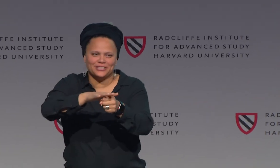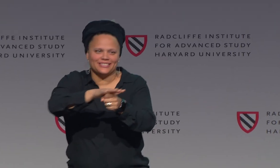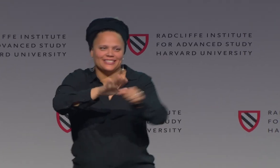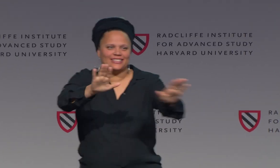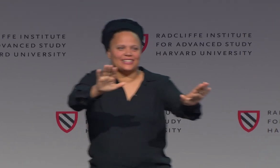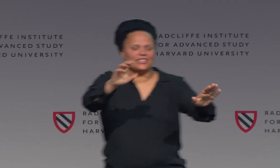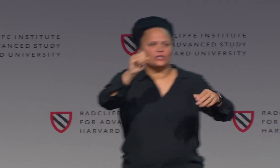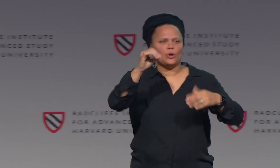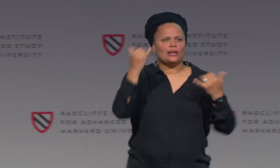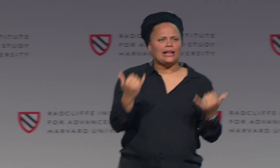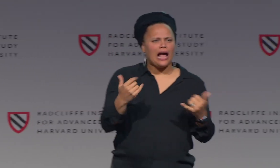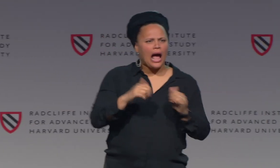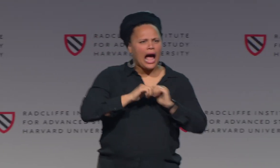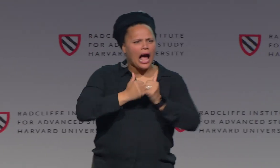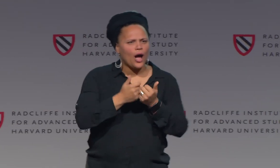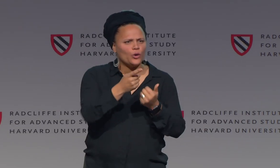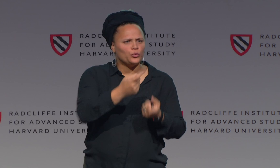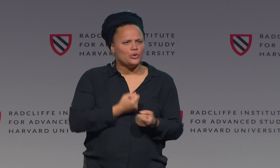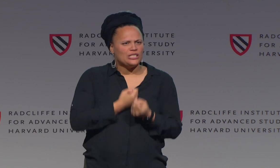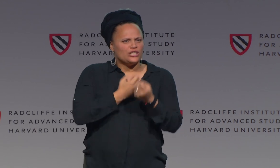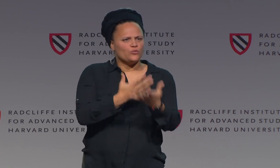Location, location is everything.